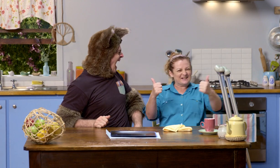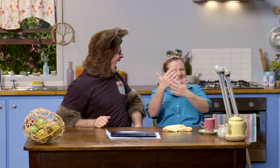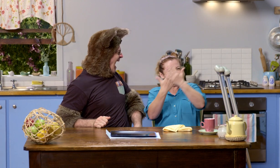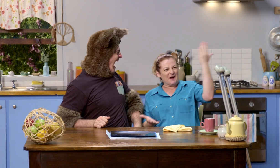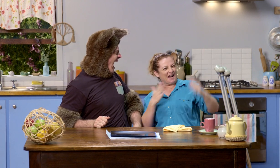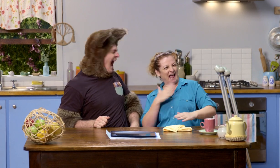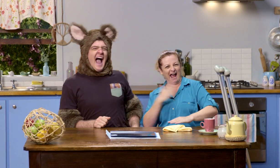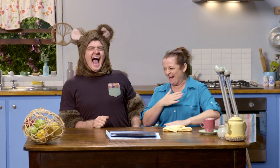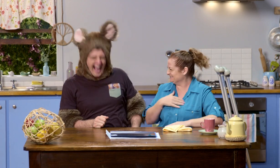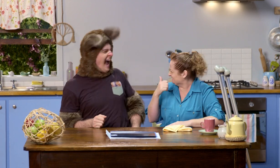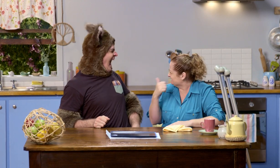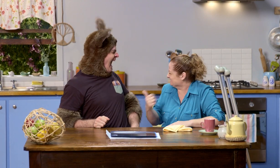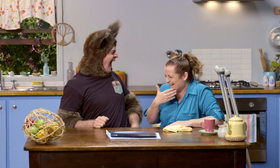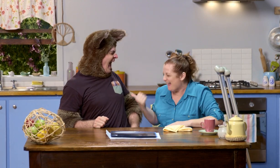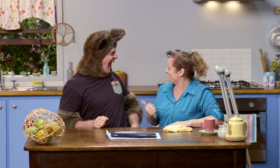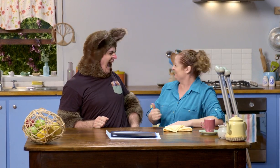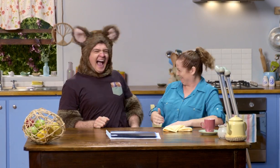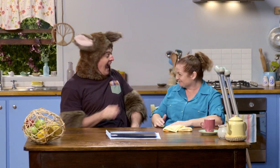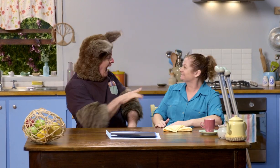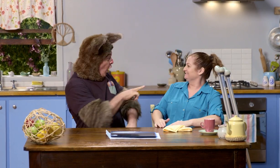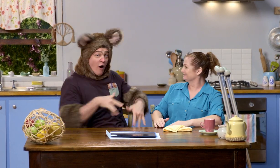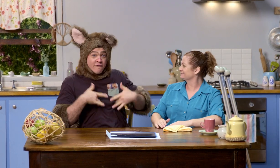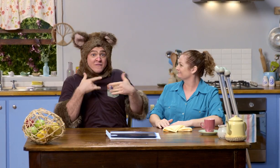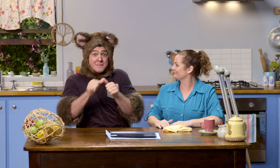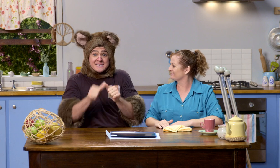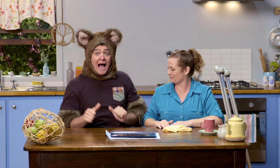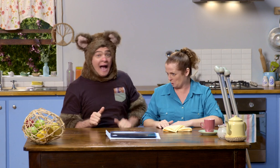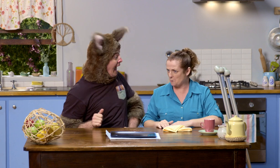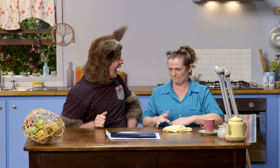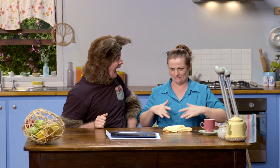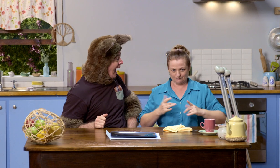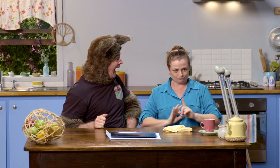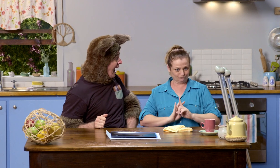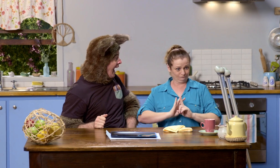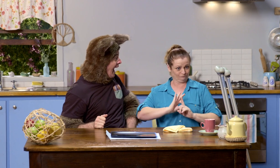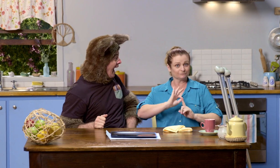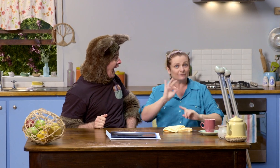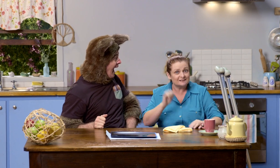Oh, what a great story! That was lovely. Sally, do you feel better now? I do feel better.